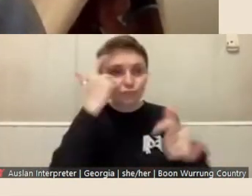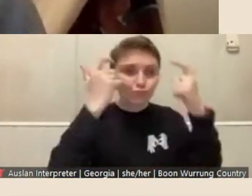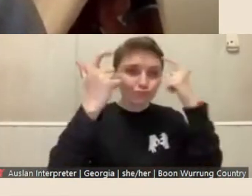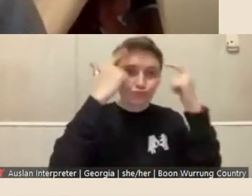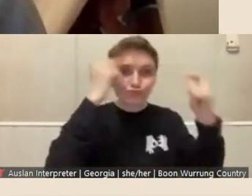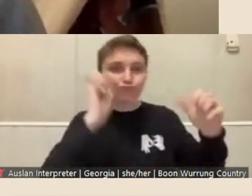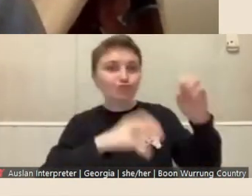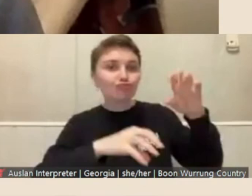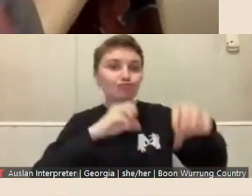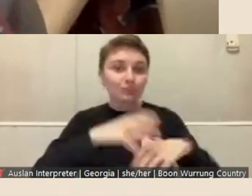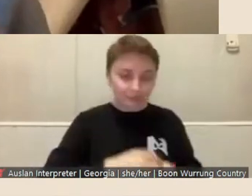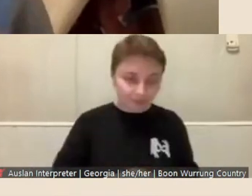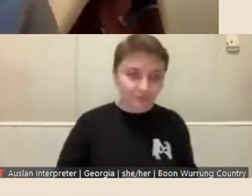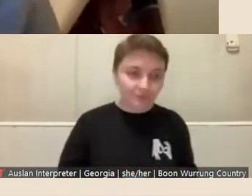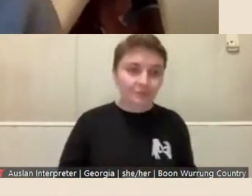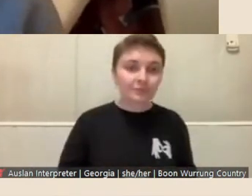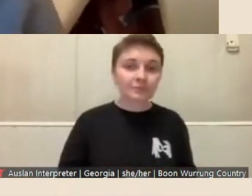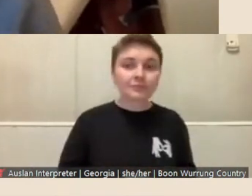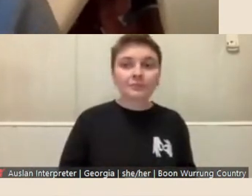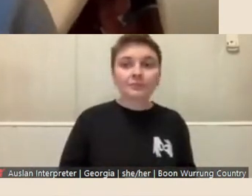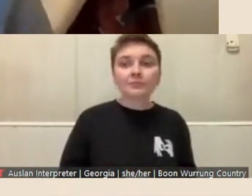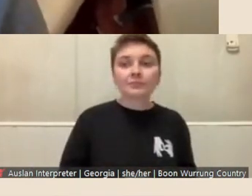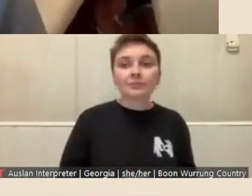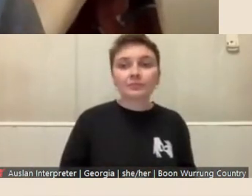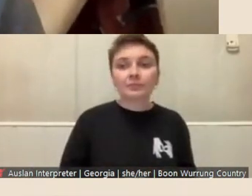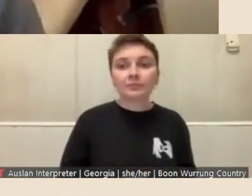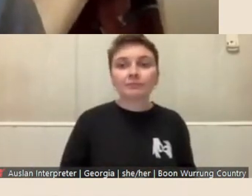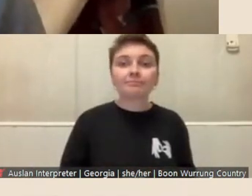The, the, I suppose, a key thing to be aware of is that